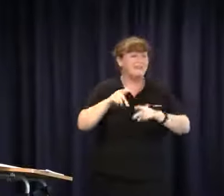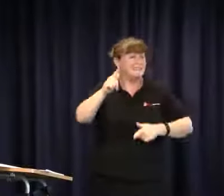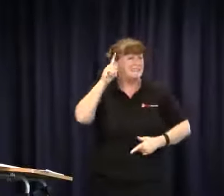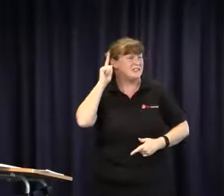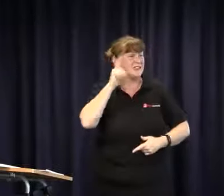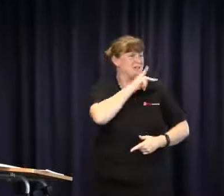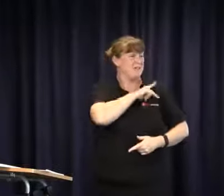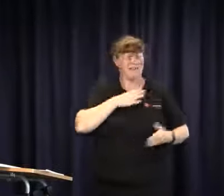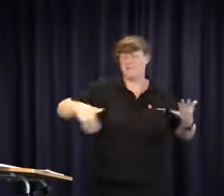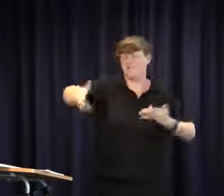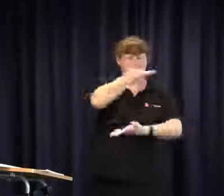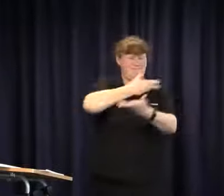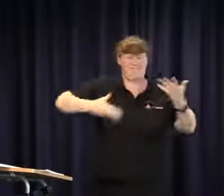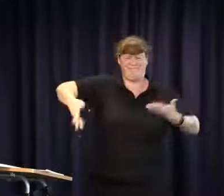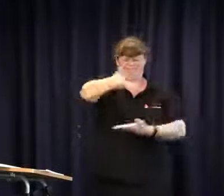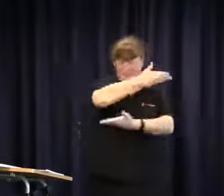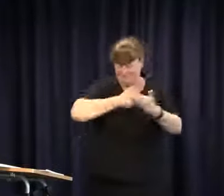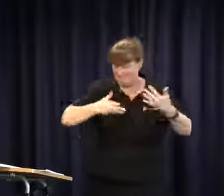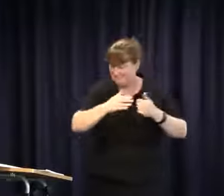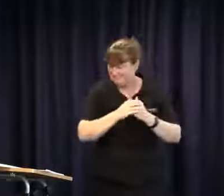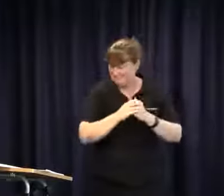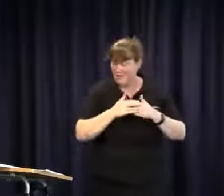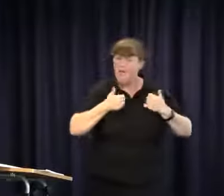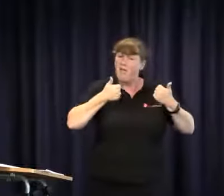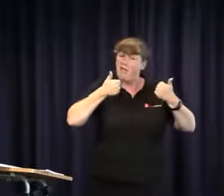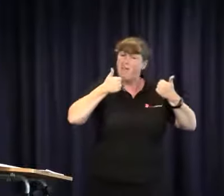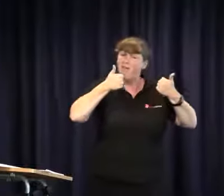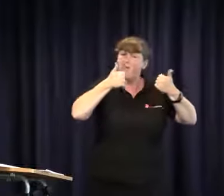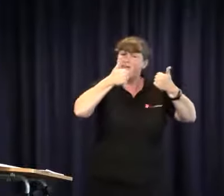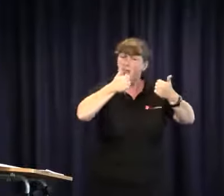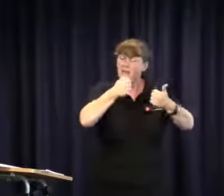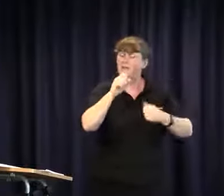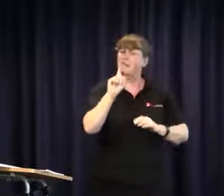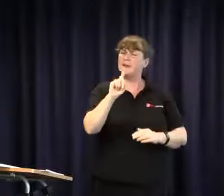a number of conversations with parents, teachers and professionals around this very topic.